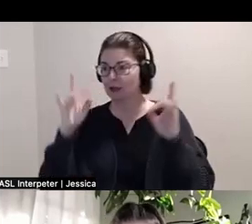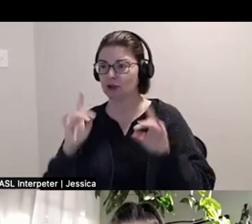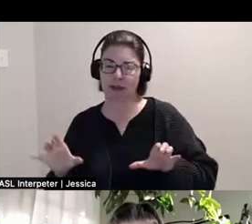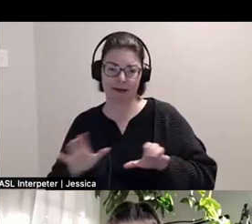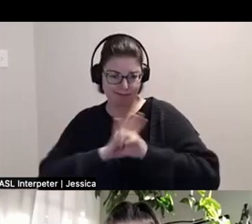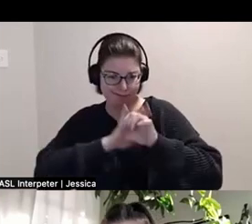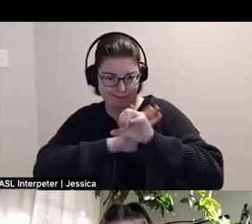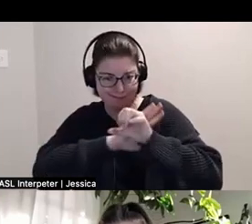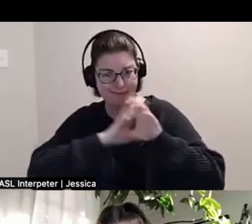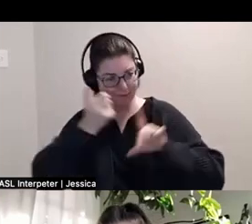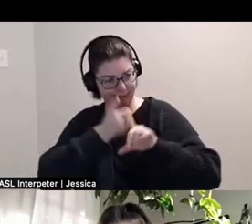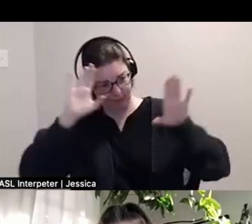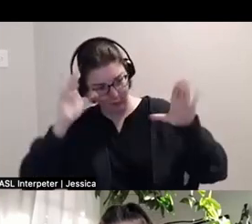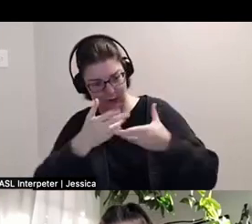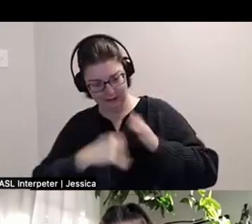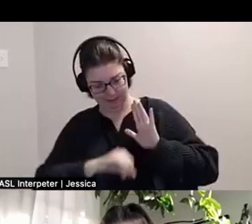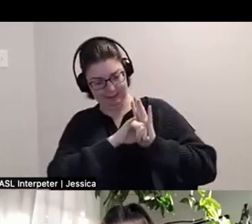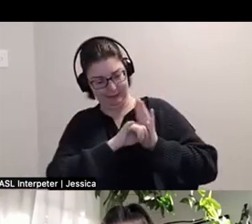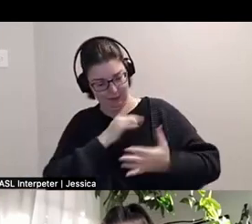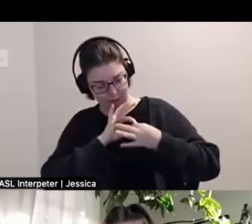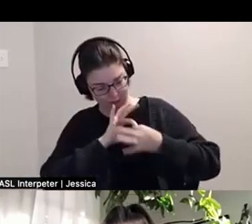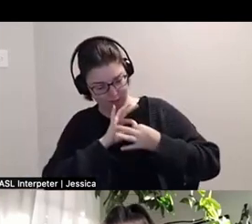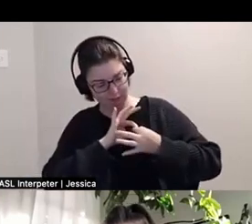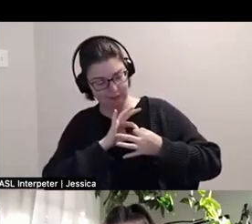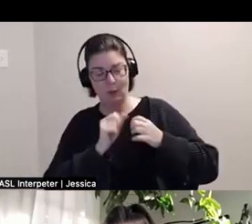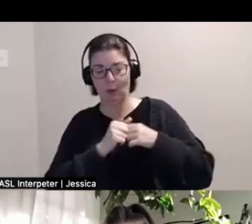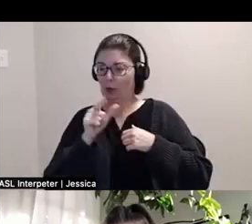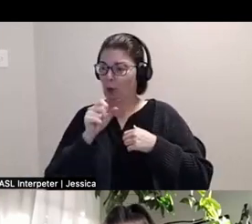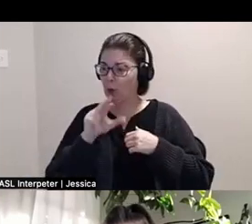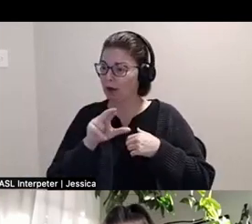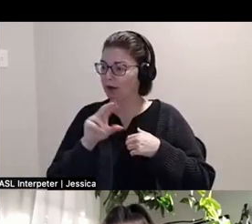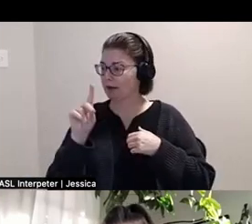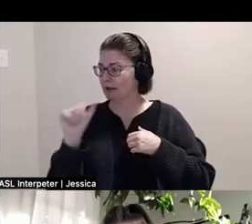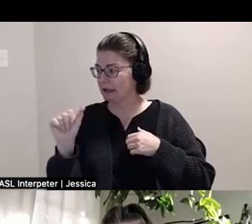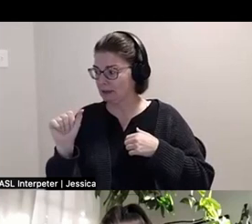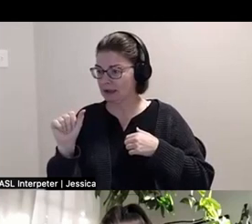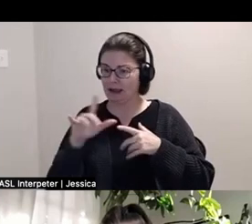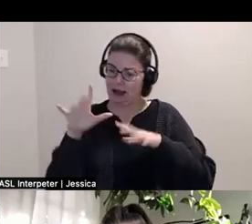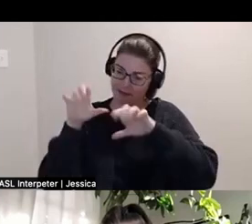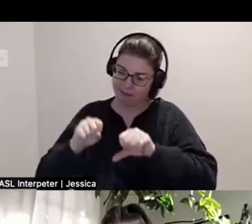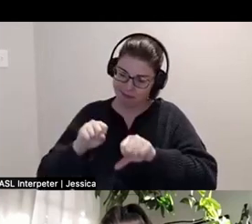who focuses on identity and belonging through queer, disability, and decolonial perspectives.